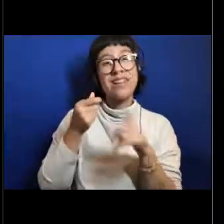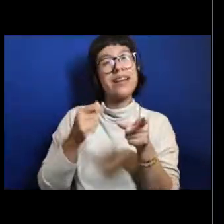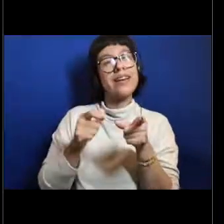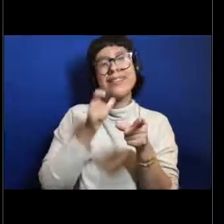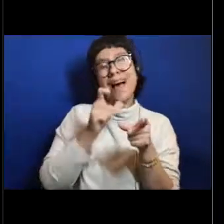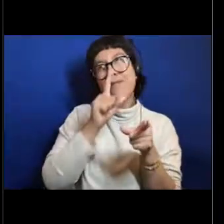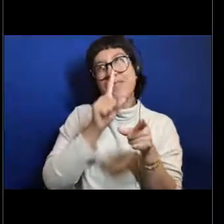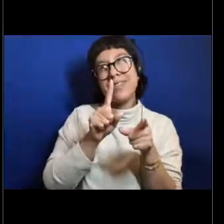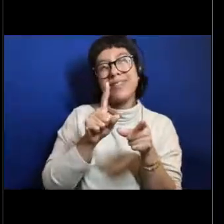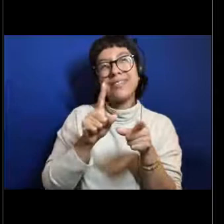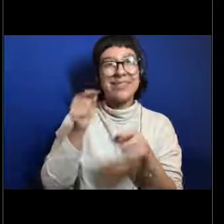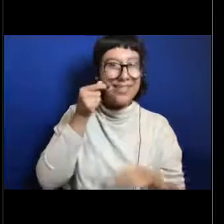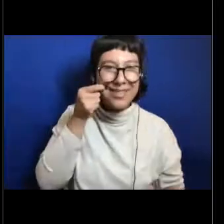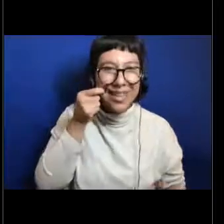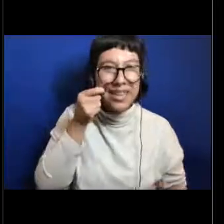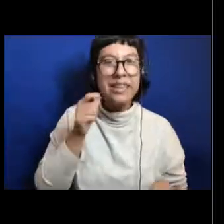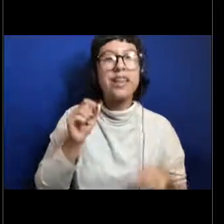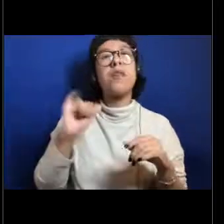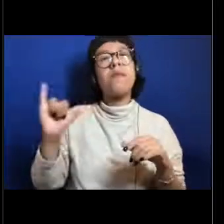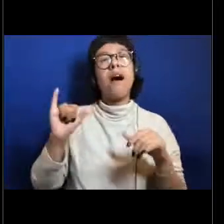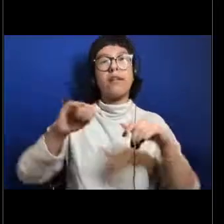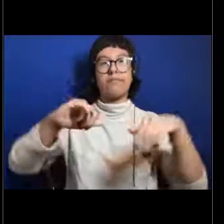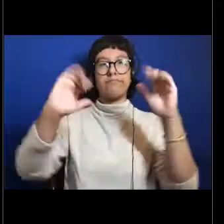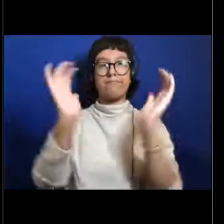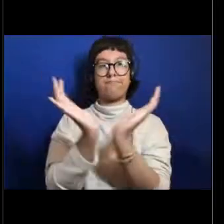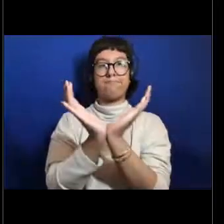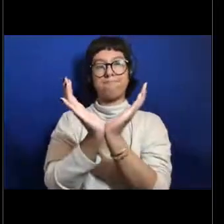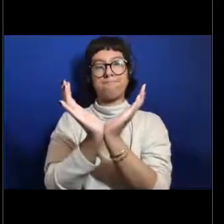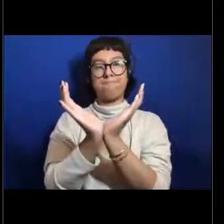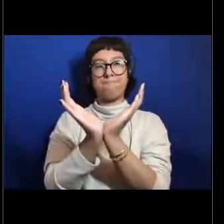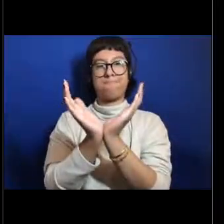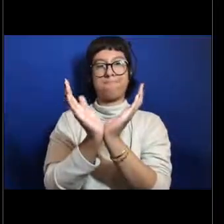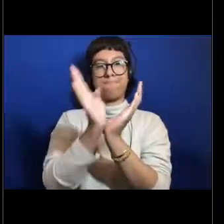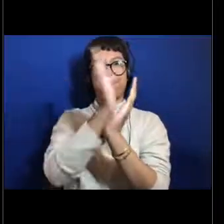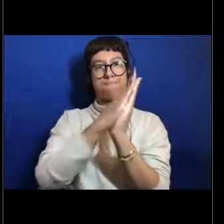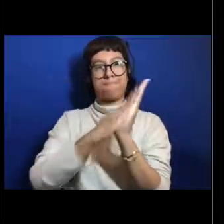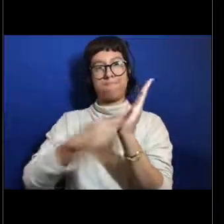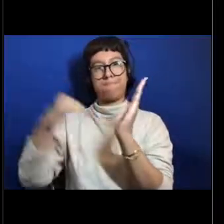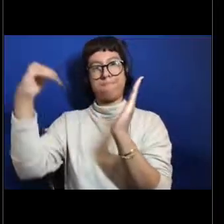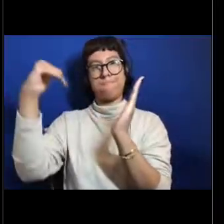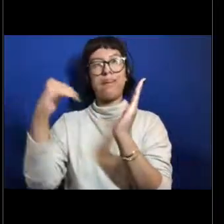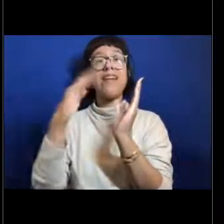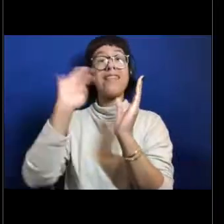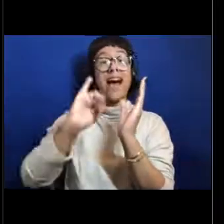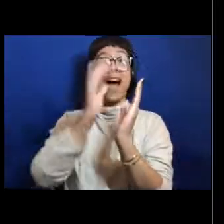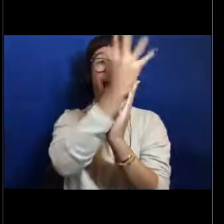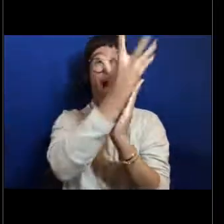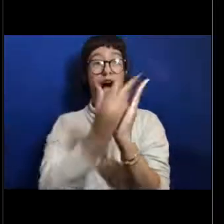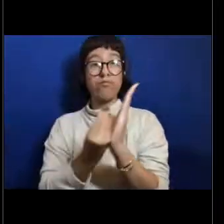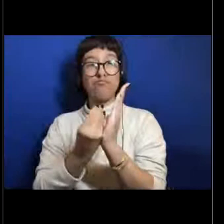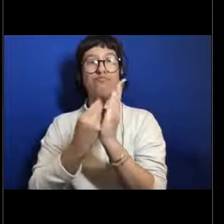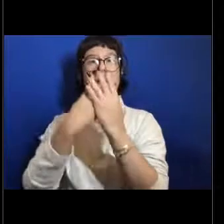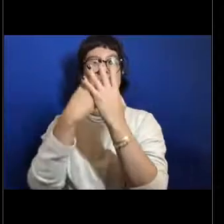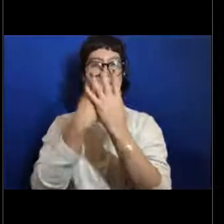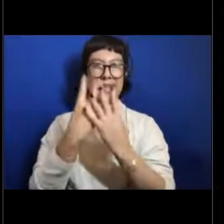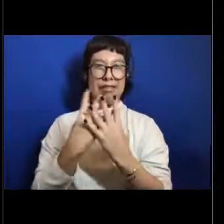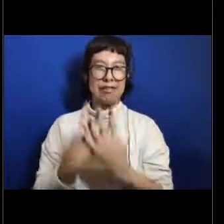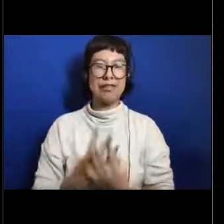but the mask that you see of them is going to be filtering in all that food, so filtering the water